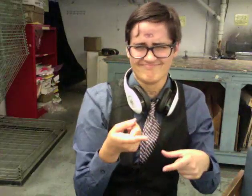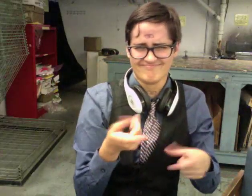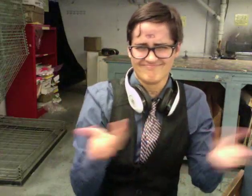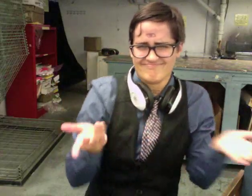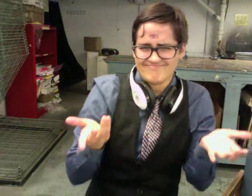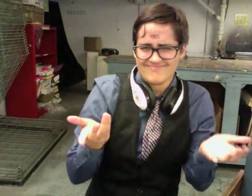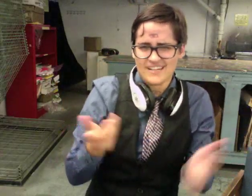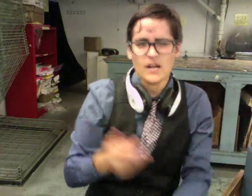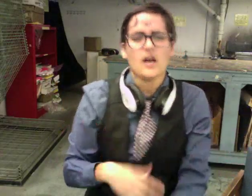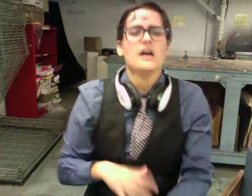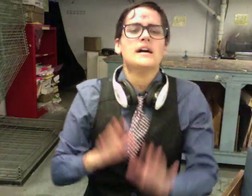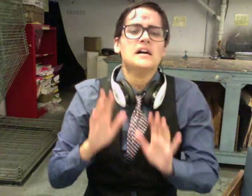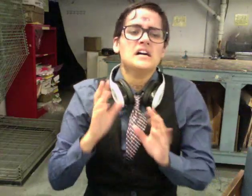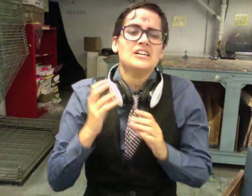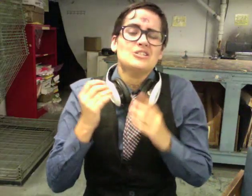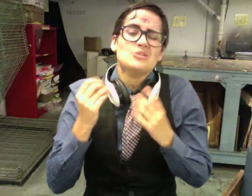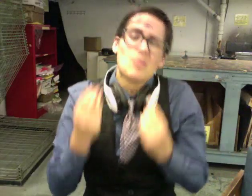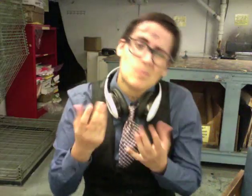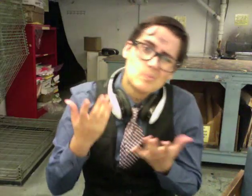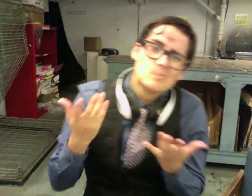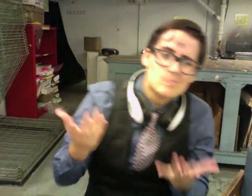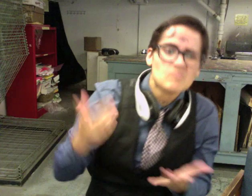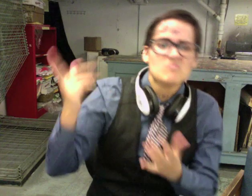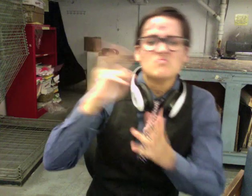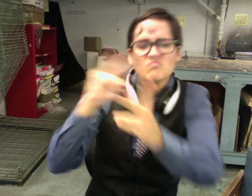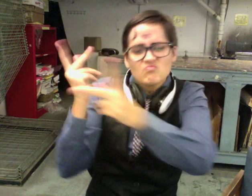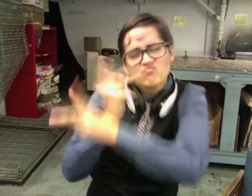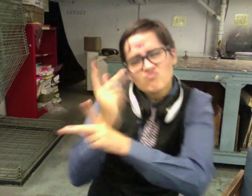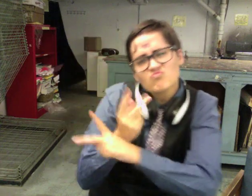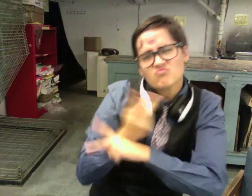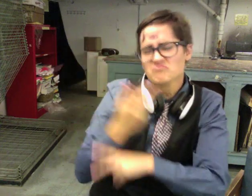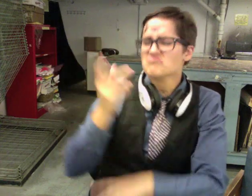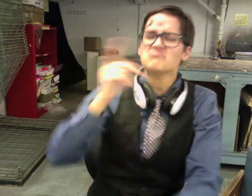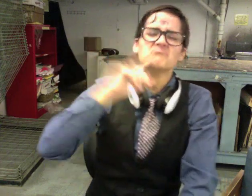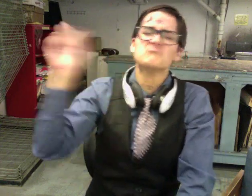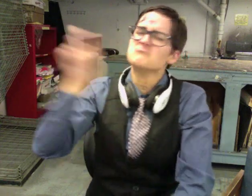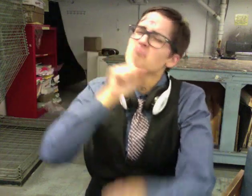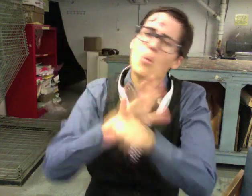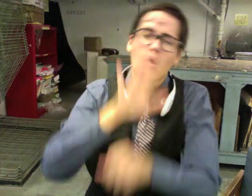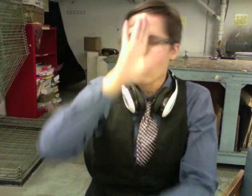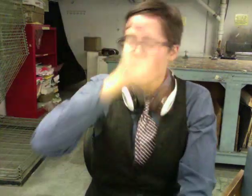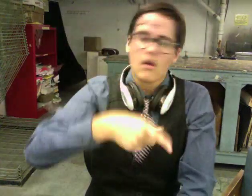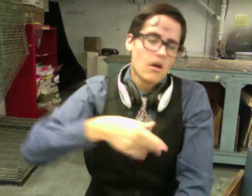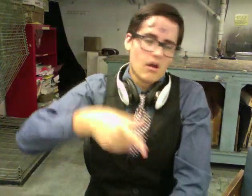But the business association assured me that the new harbor would be a big boost to Night